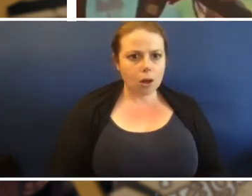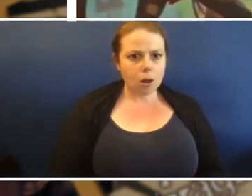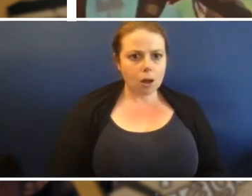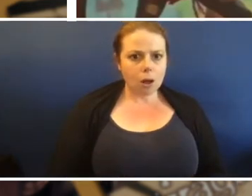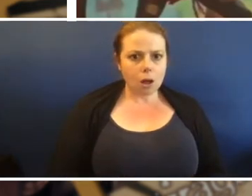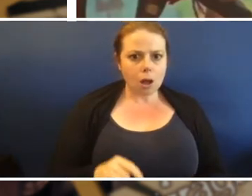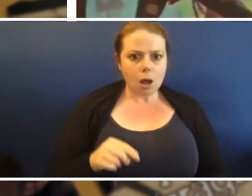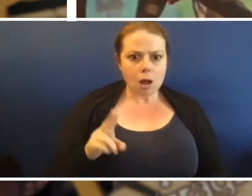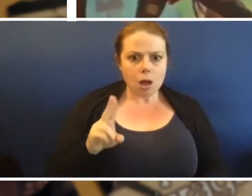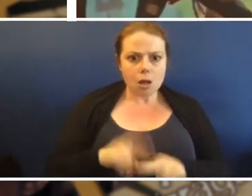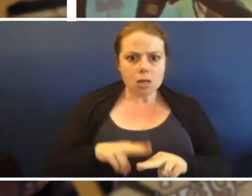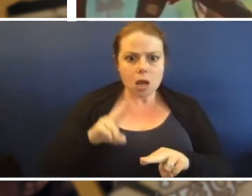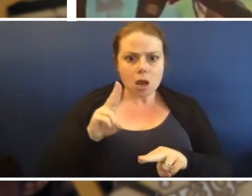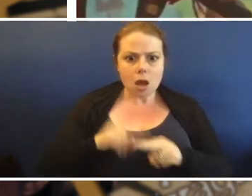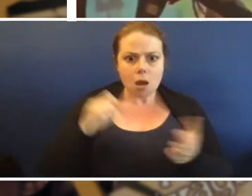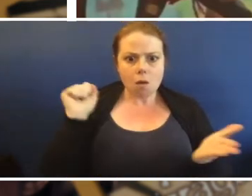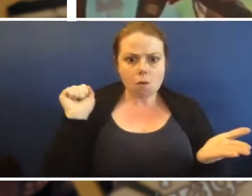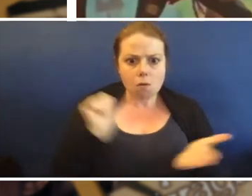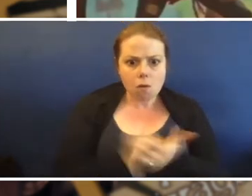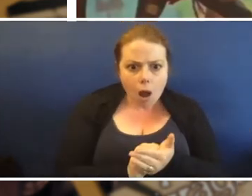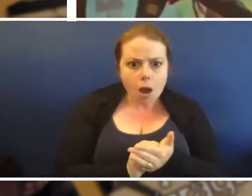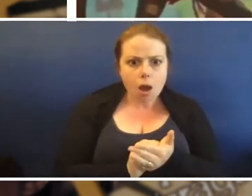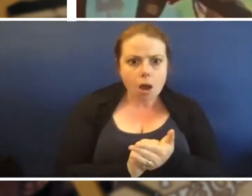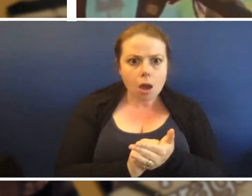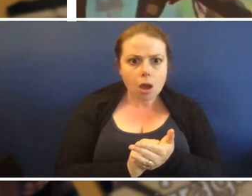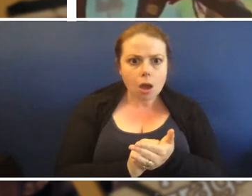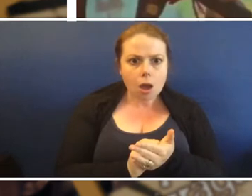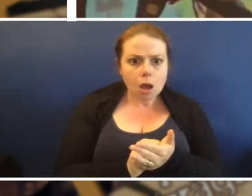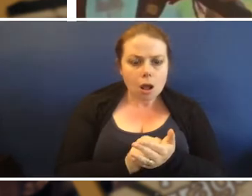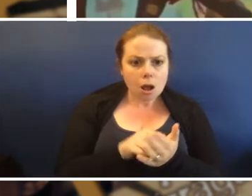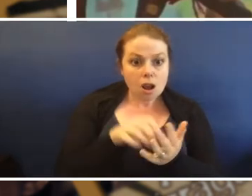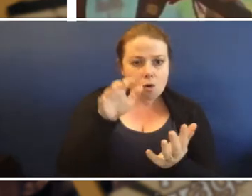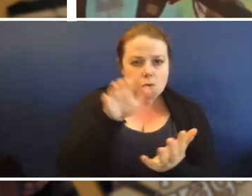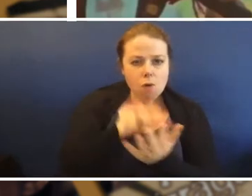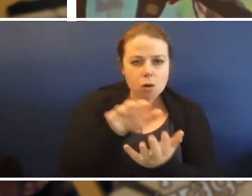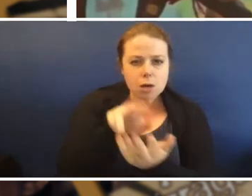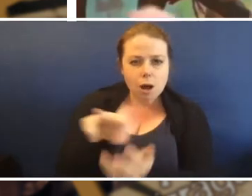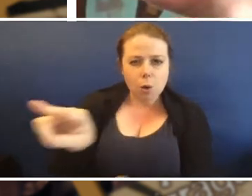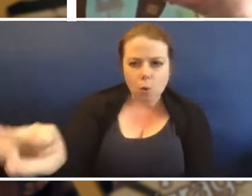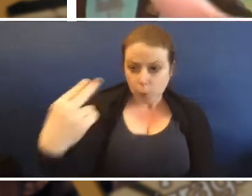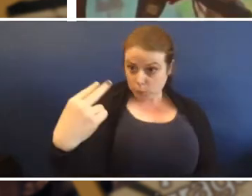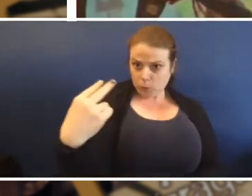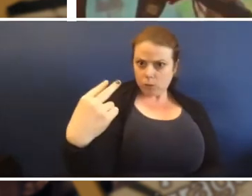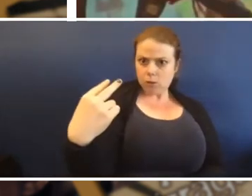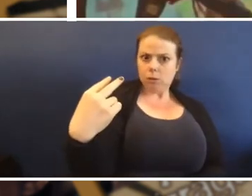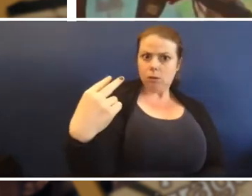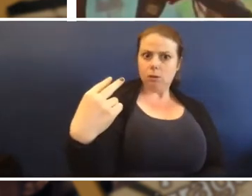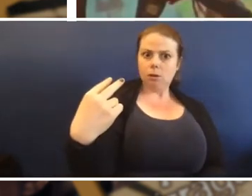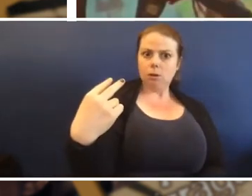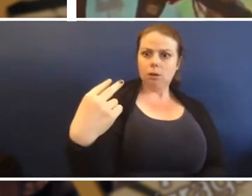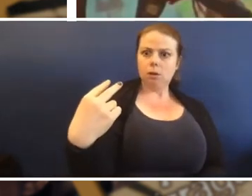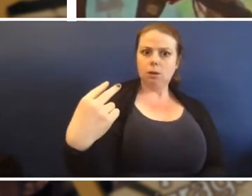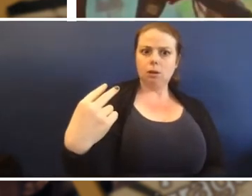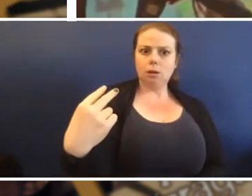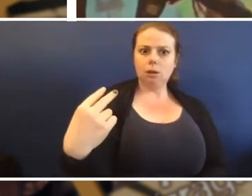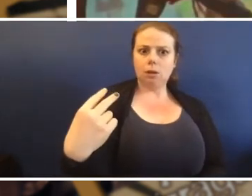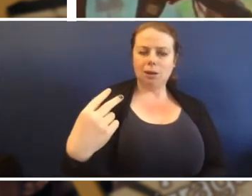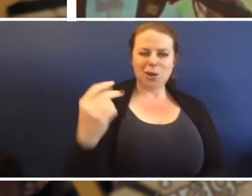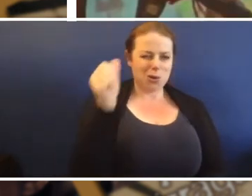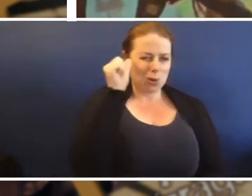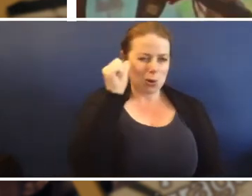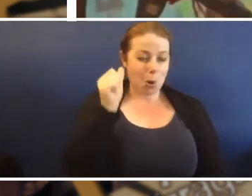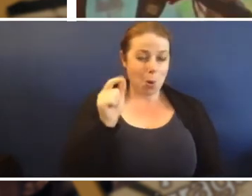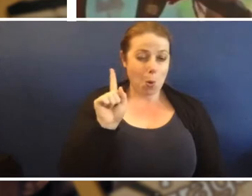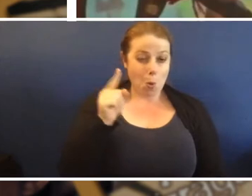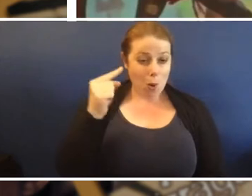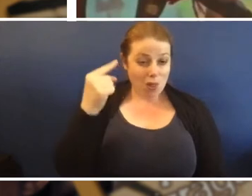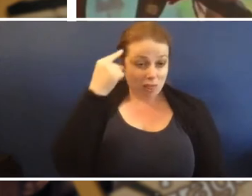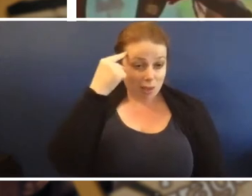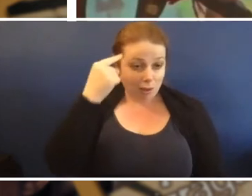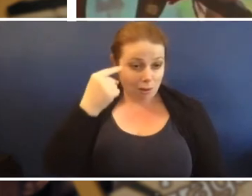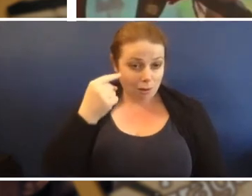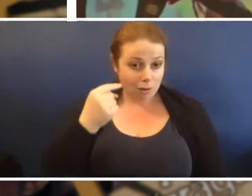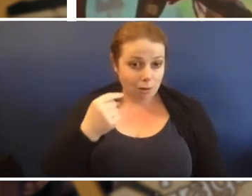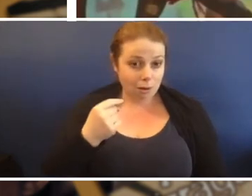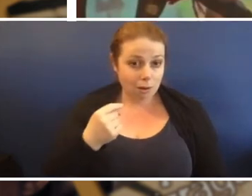But Dad was right. And the crocodile look at me. You know what I reckon he was saying,